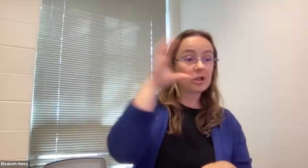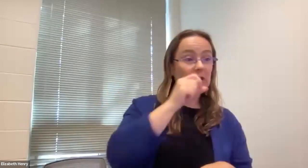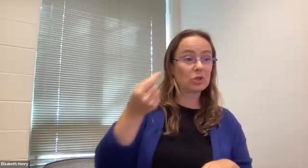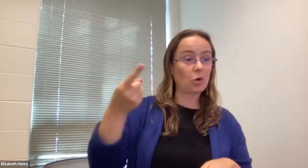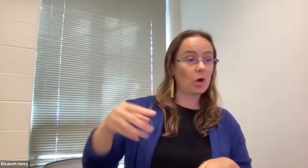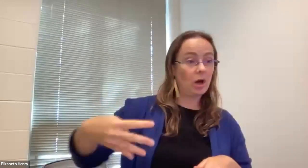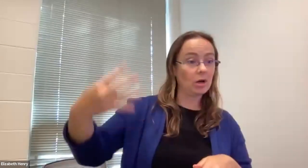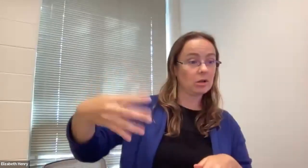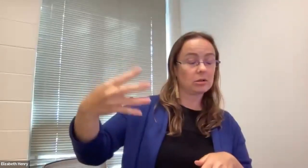Gustavo Navarrete (he/him/él): or vice versa,